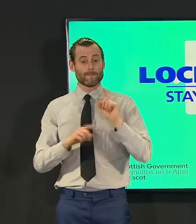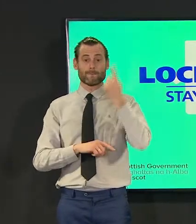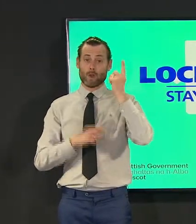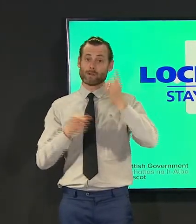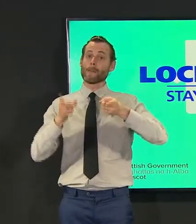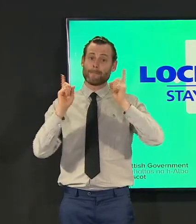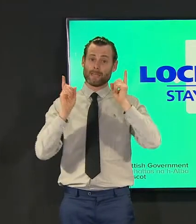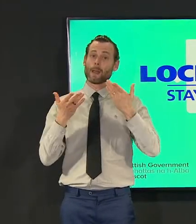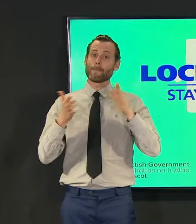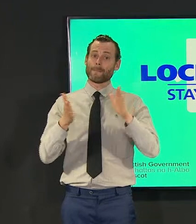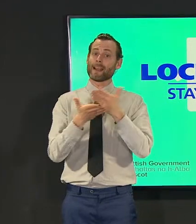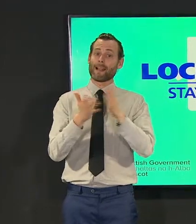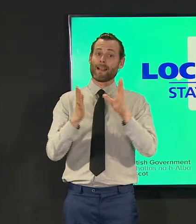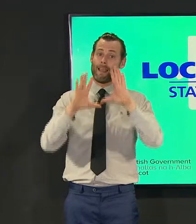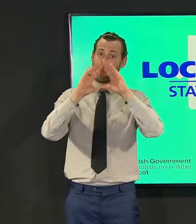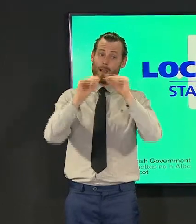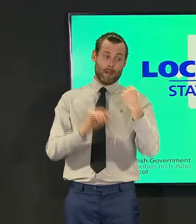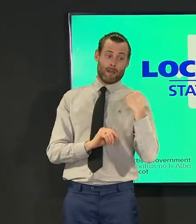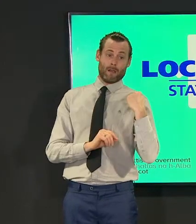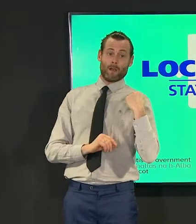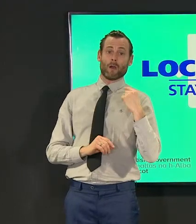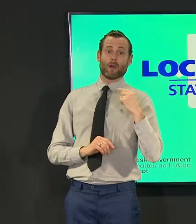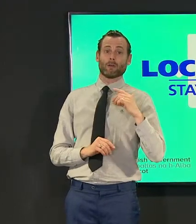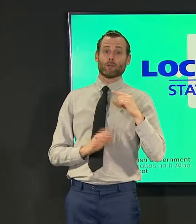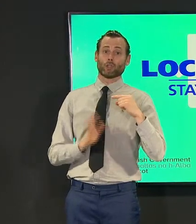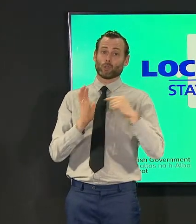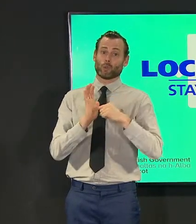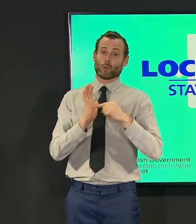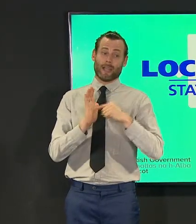very clearly on tuesday this week uh the approach that we would